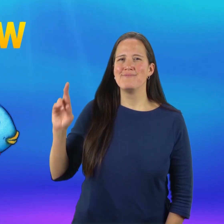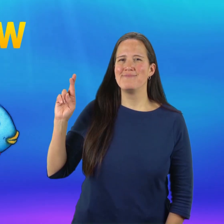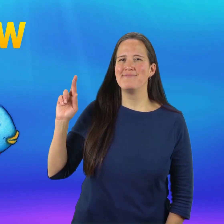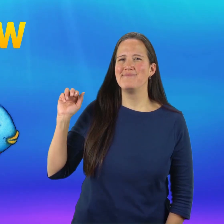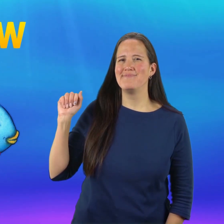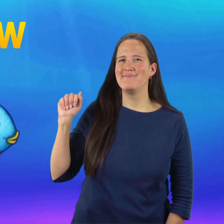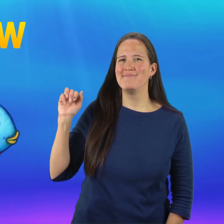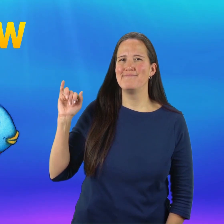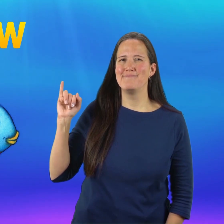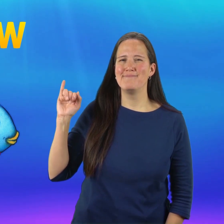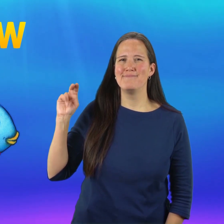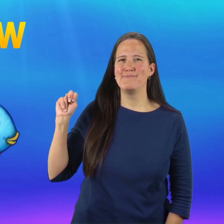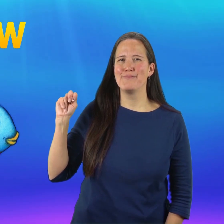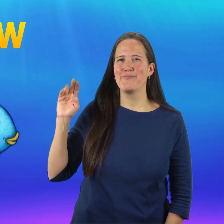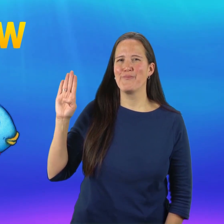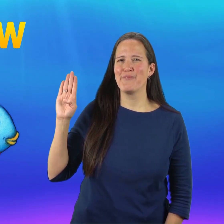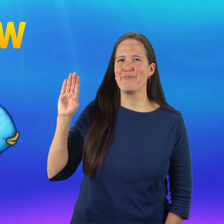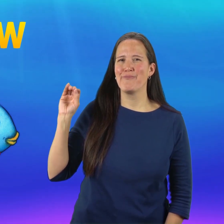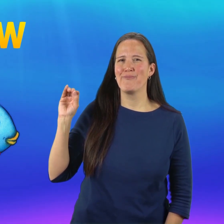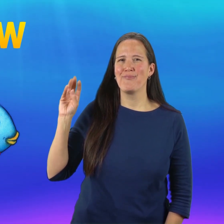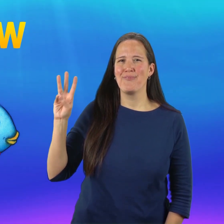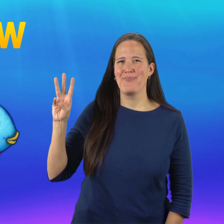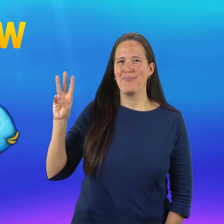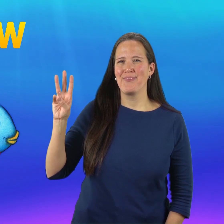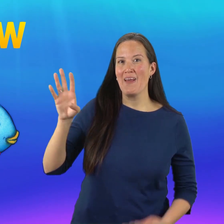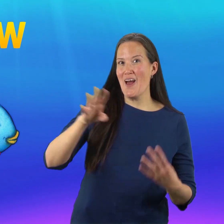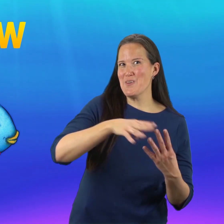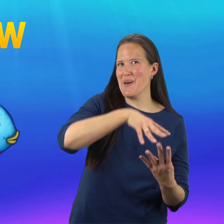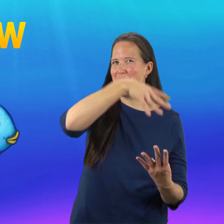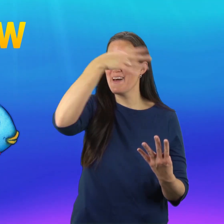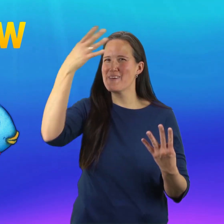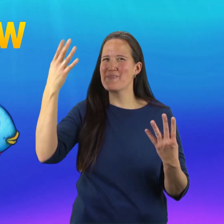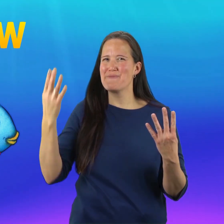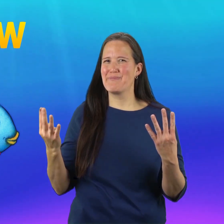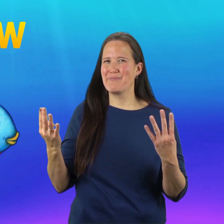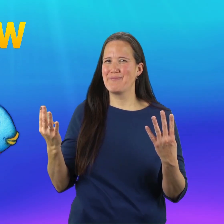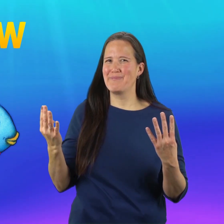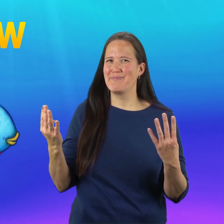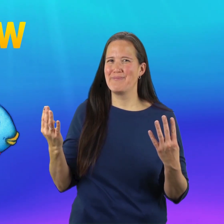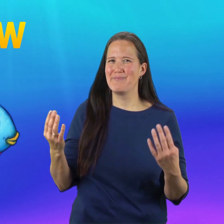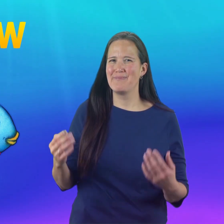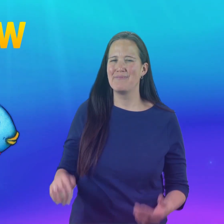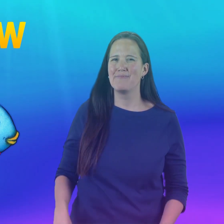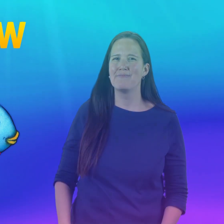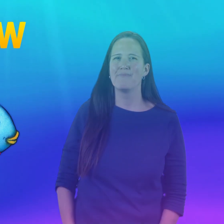Rainbow